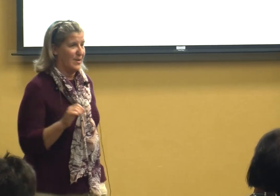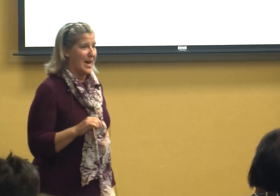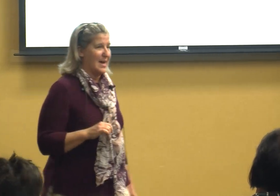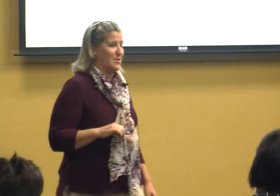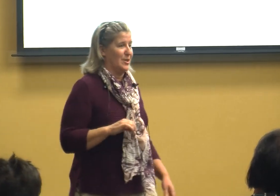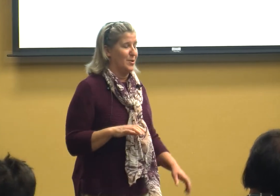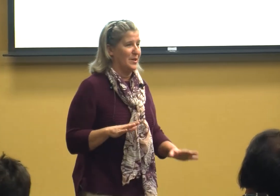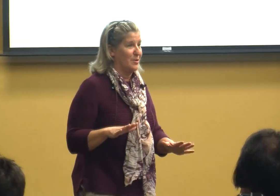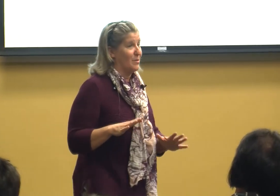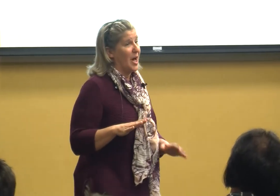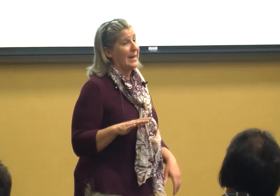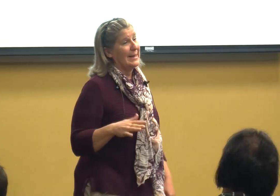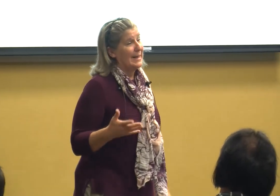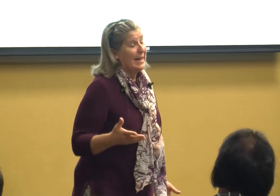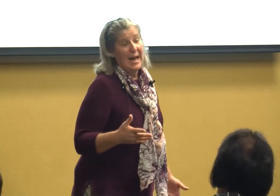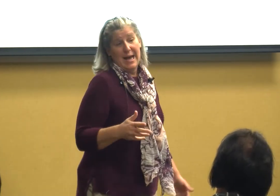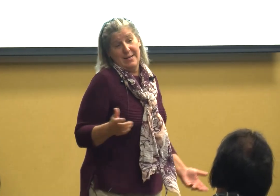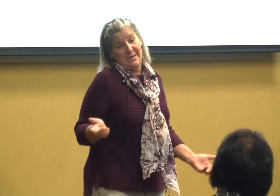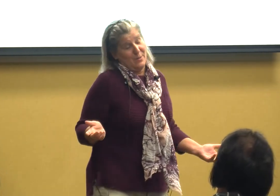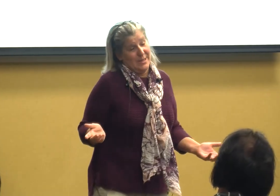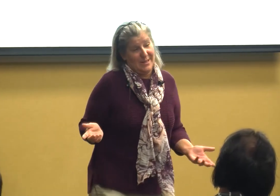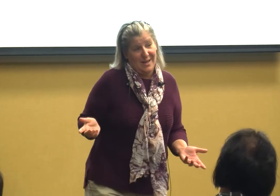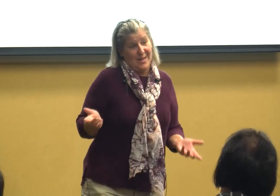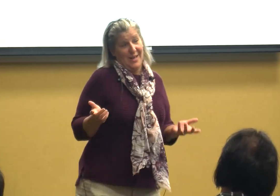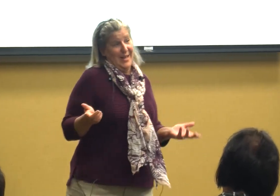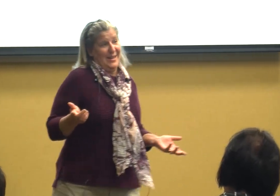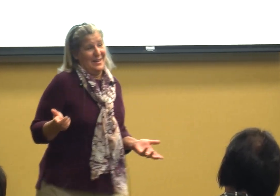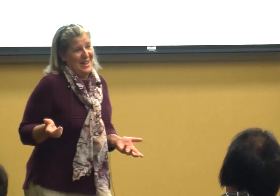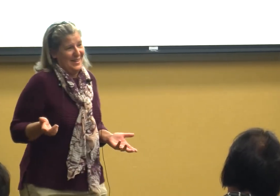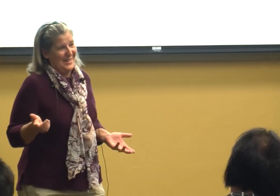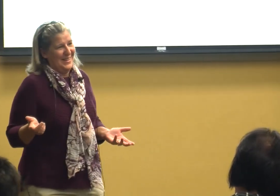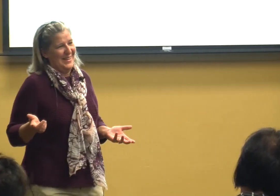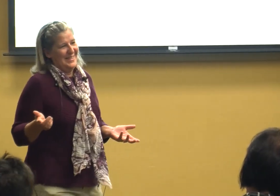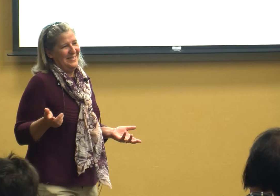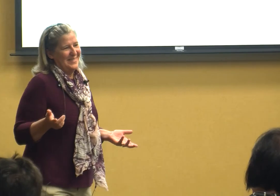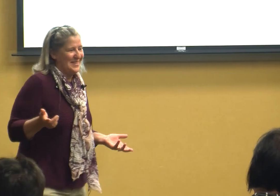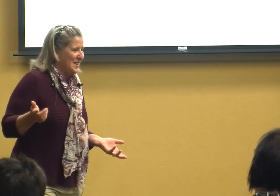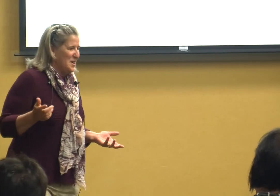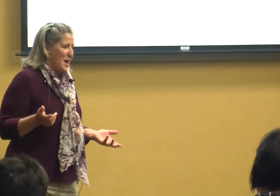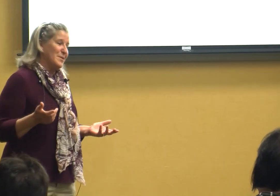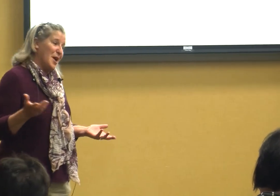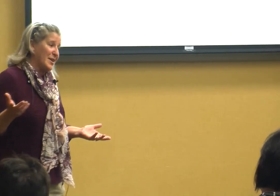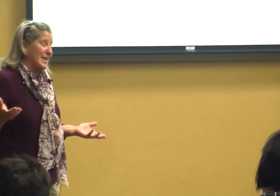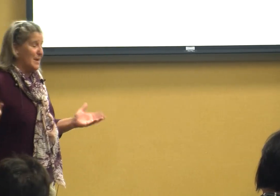I act on you and you don't like it I don't know what to tell you you know I mean y'all can hit